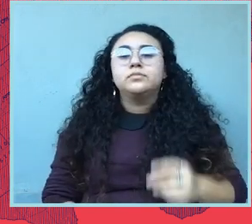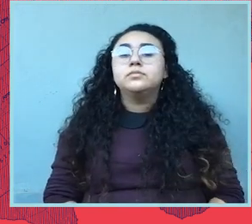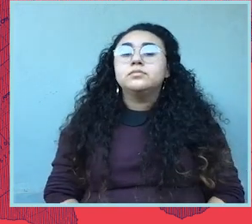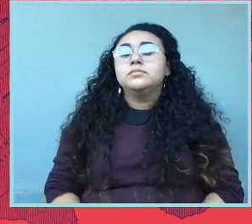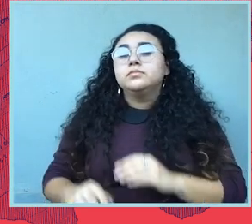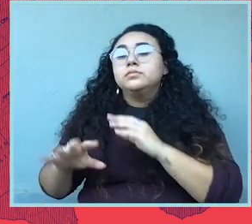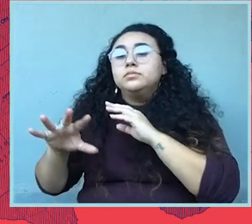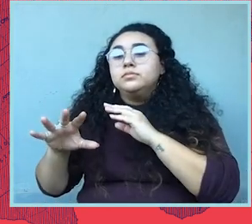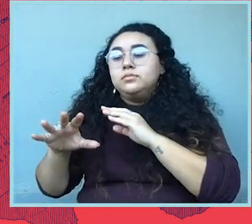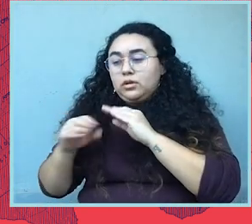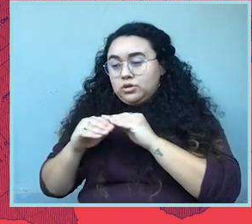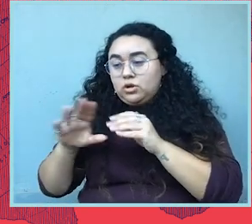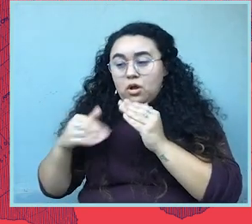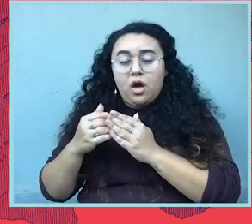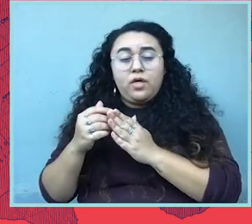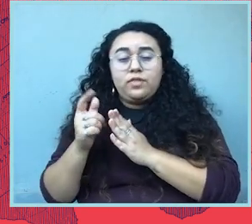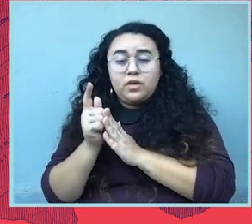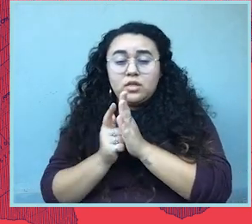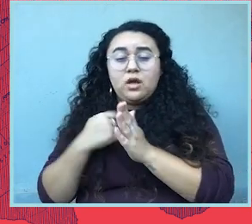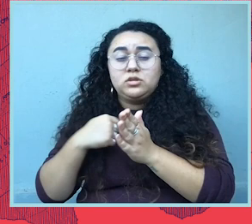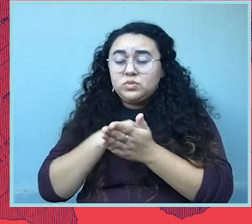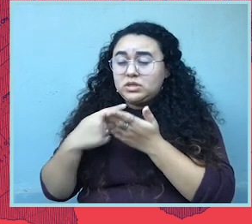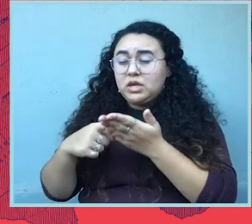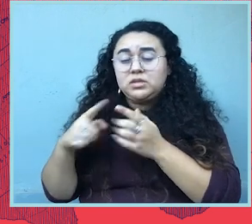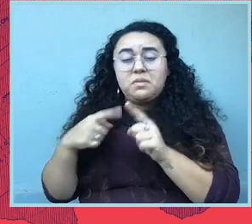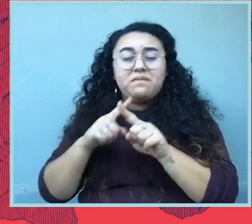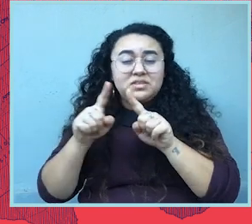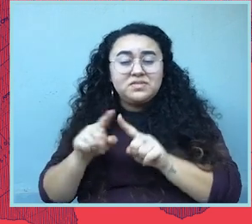So in addition to all the litigation that we've talked about in numerous states and